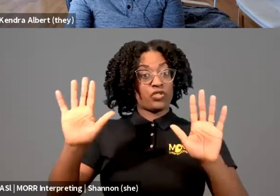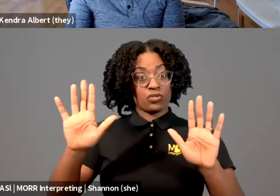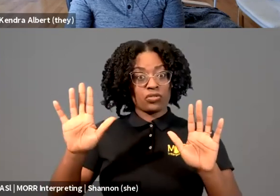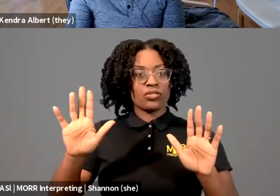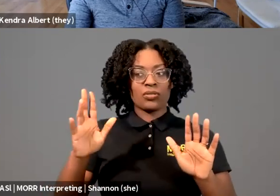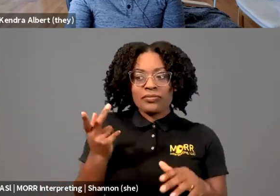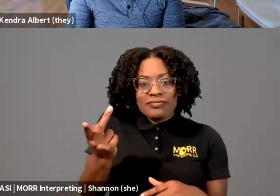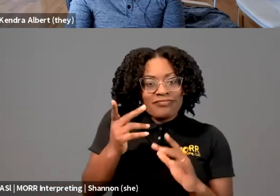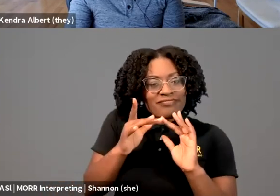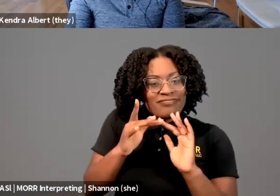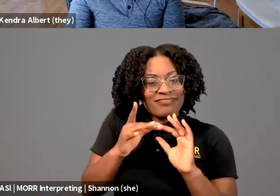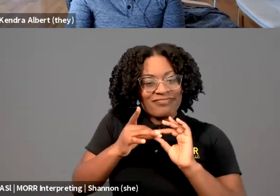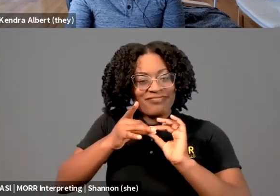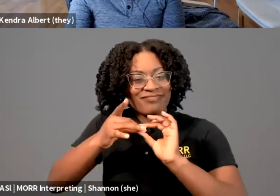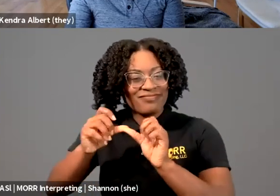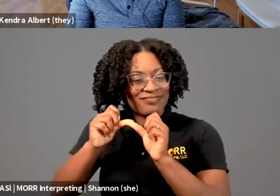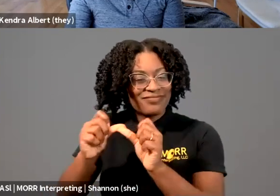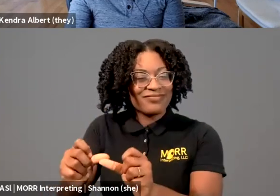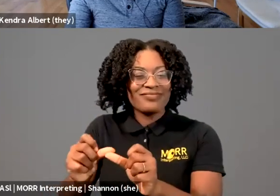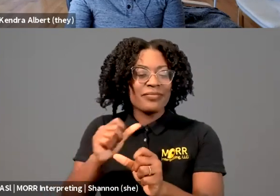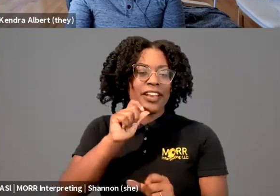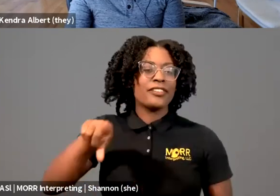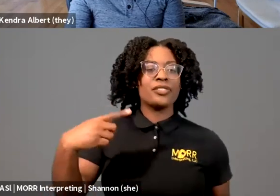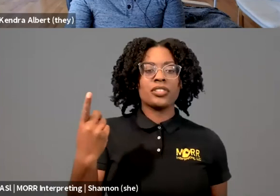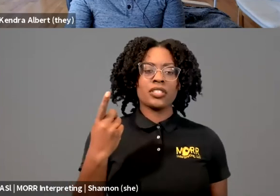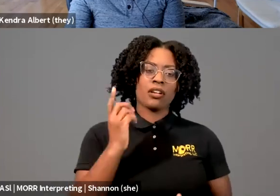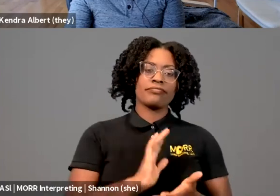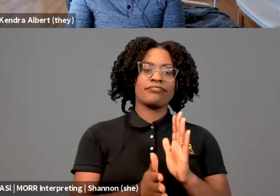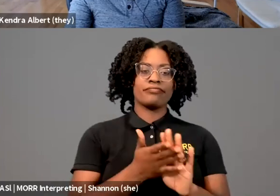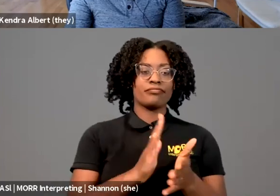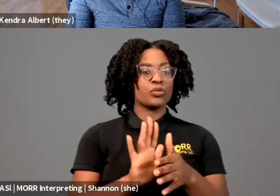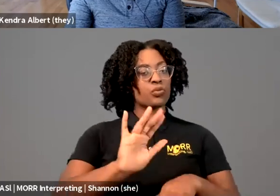Because I think that's sometimes how internships feel, like it ends and then that's over, and then maybe once a year you check in, but that's not been the case with IfRFA. But yeah, I really enjoyed my time. I think it's a great way to see if First Amendment is the space that you want to go into. For me, I was just kind of exploring and I'm very grateful that I figured out